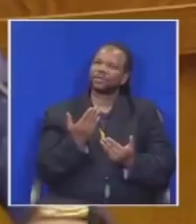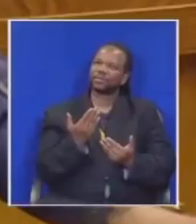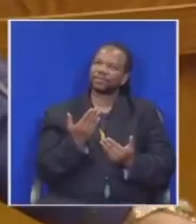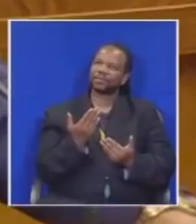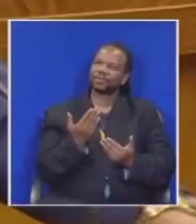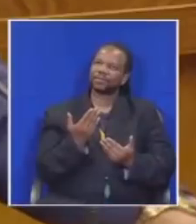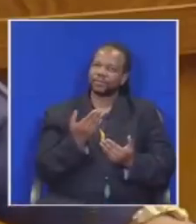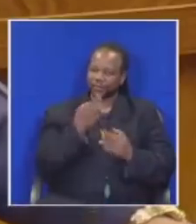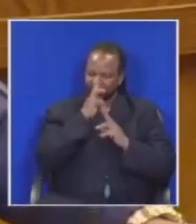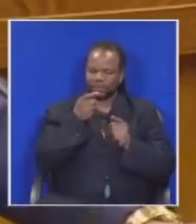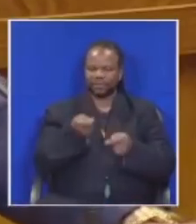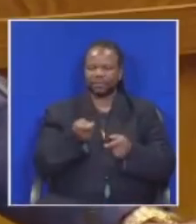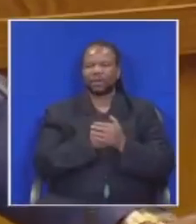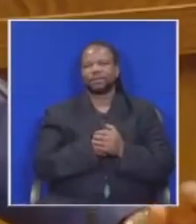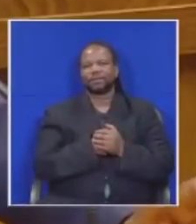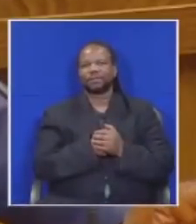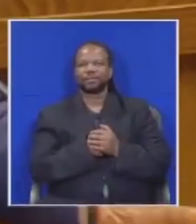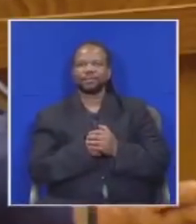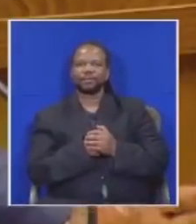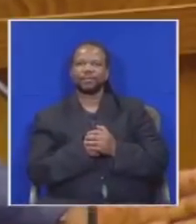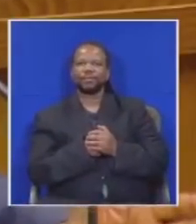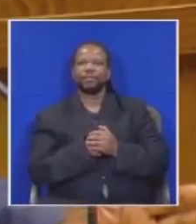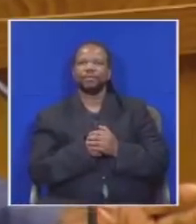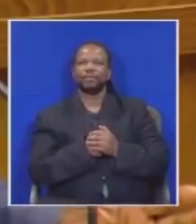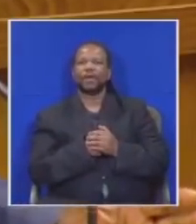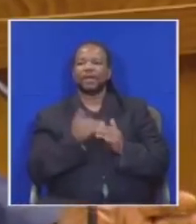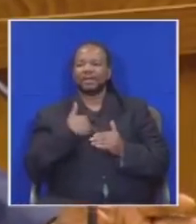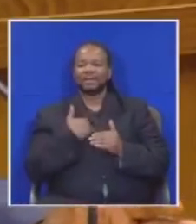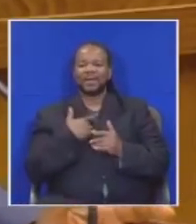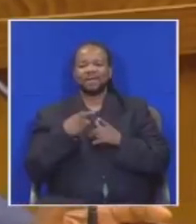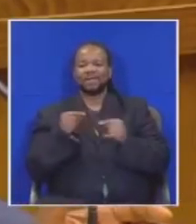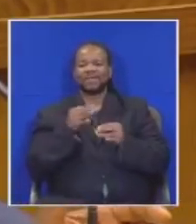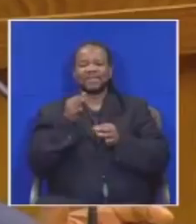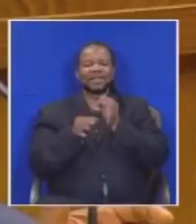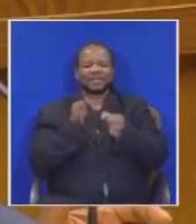Honorable speaker as I've just explained when I was answering the question that